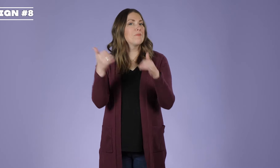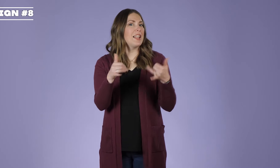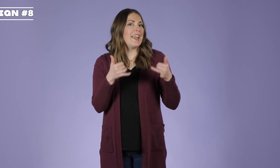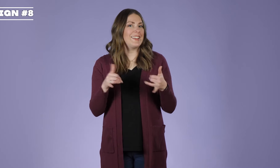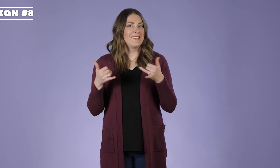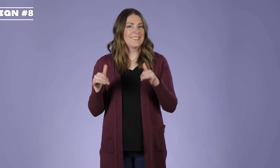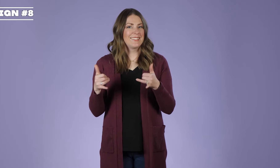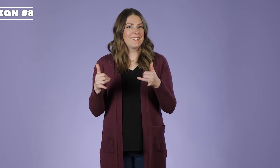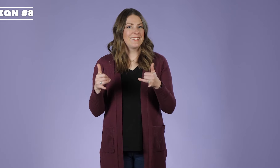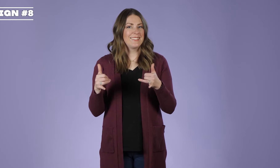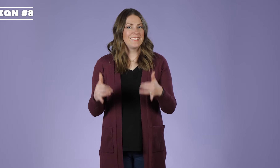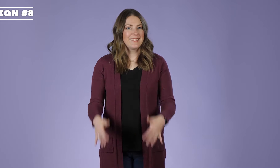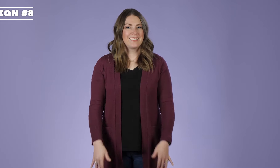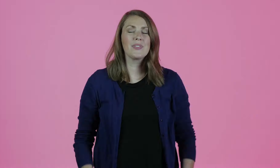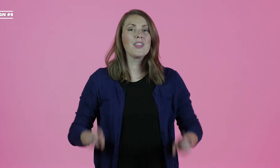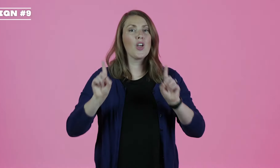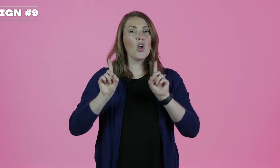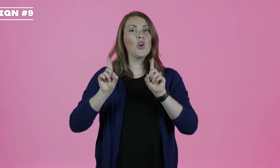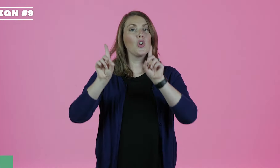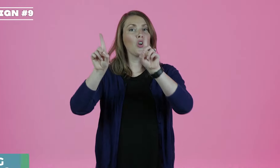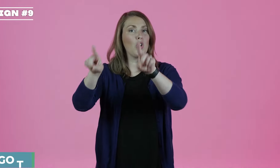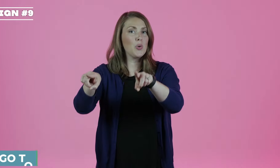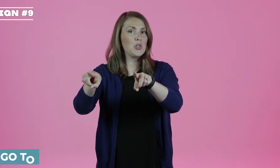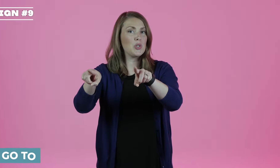'play'. 'Go to',